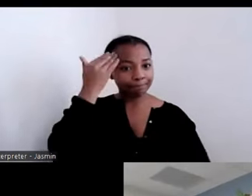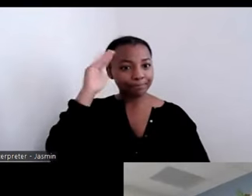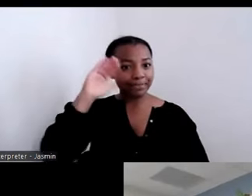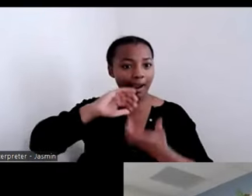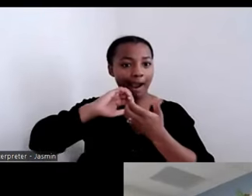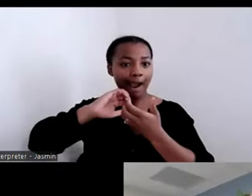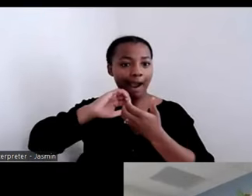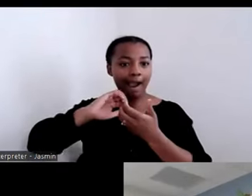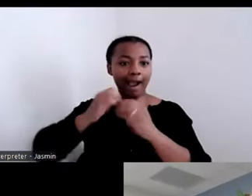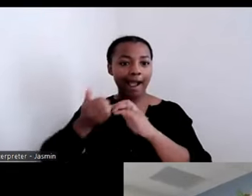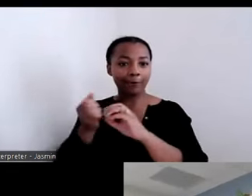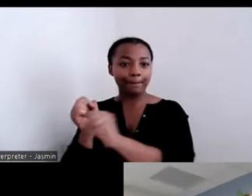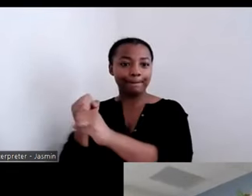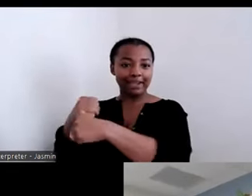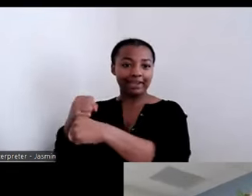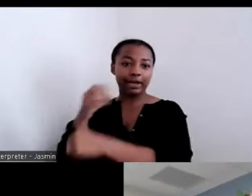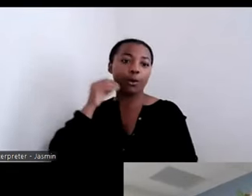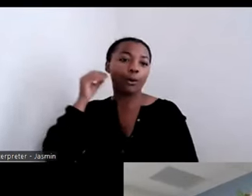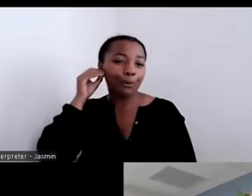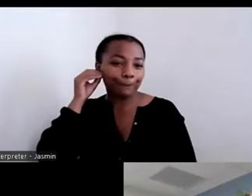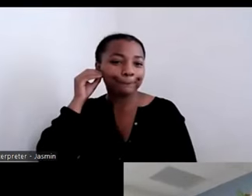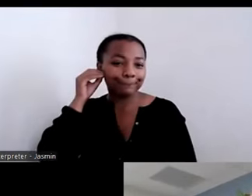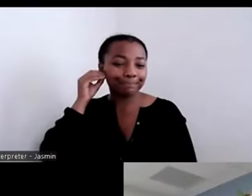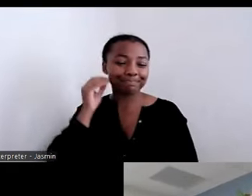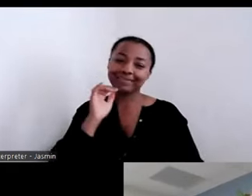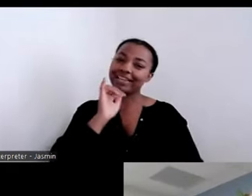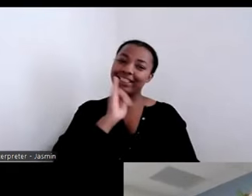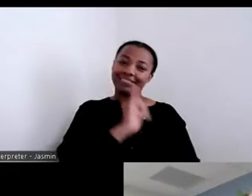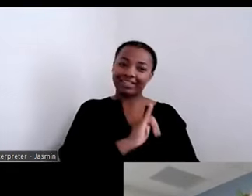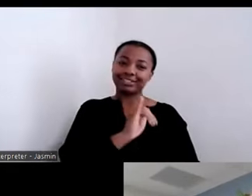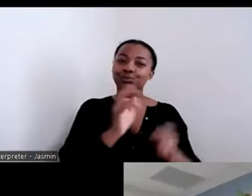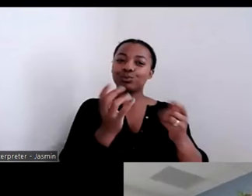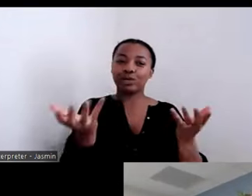ERICA McFADDEN: That is a great story, Vicki. It shows the importance of